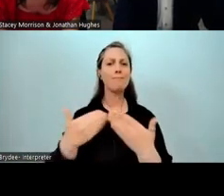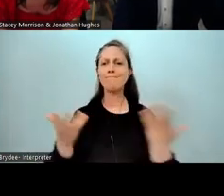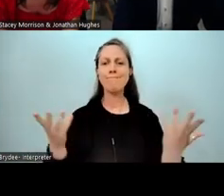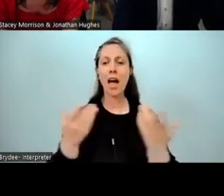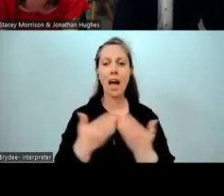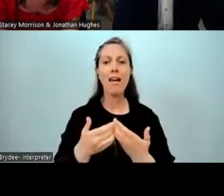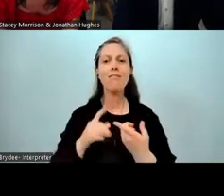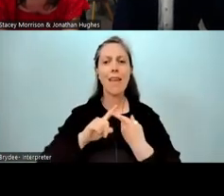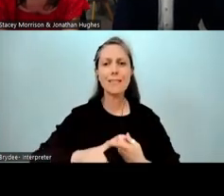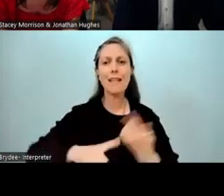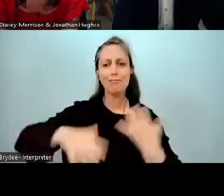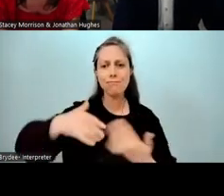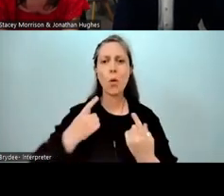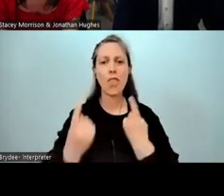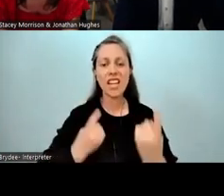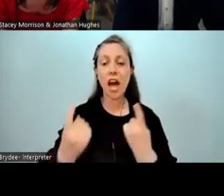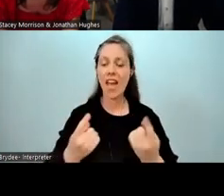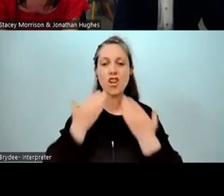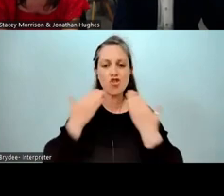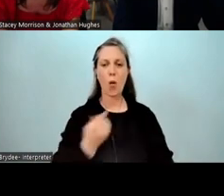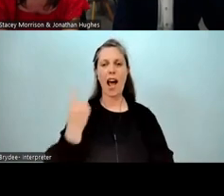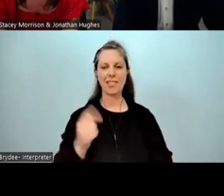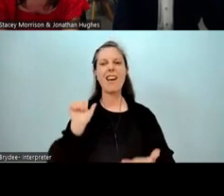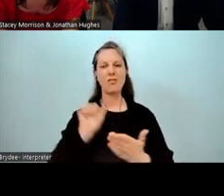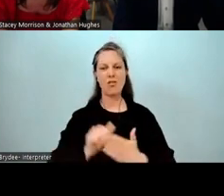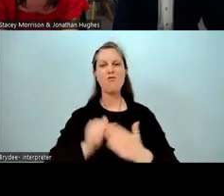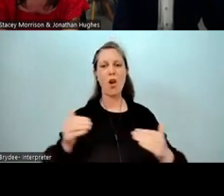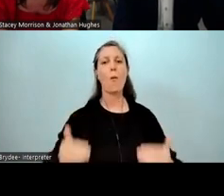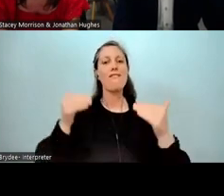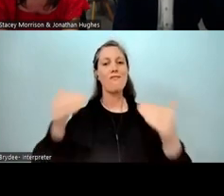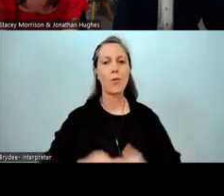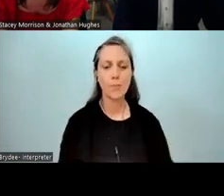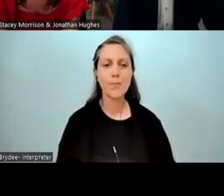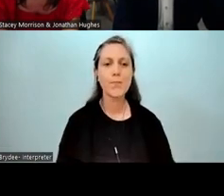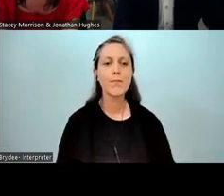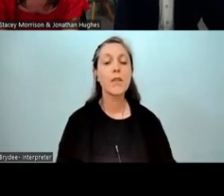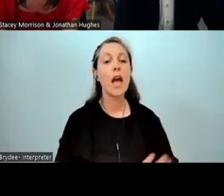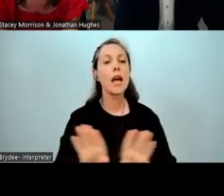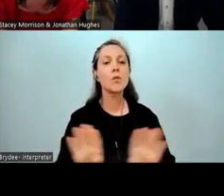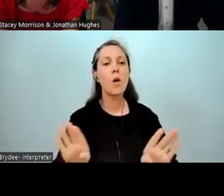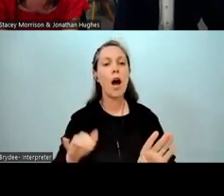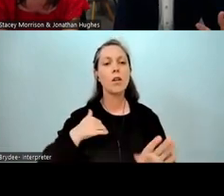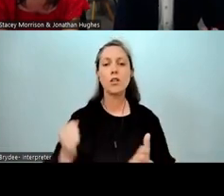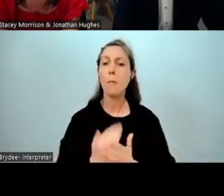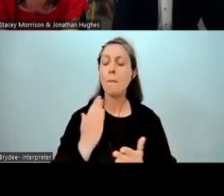and really cool and a good mark for us that we're doing the right thing. And then third is obviously to make sure that they were aware of other teachers in the school